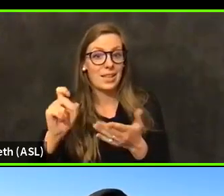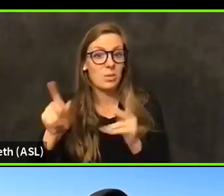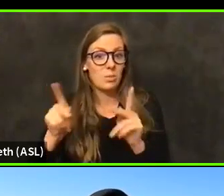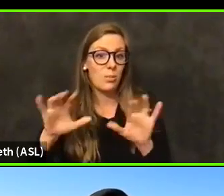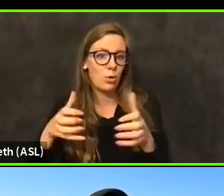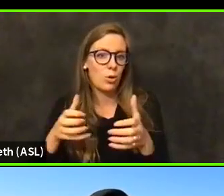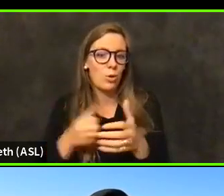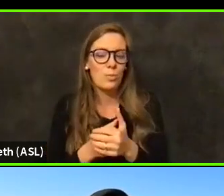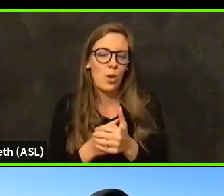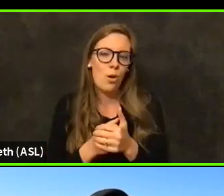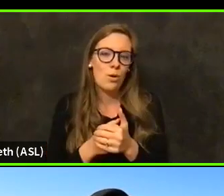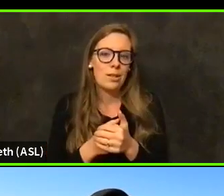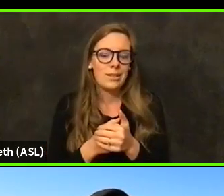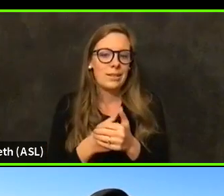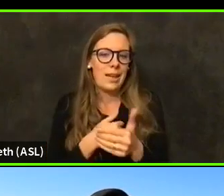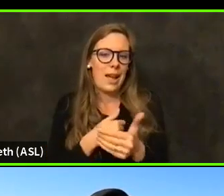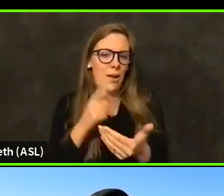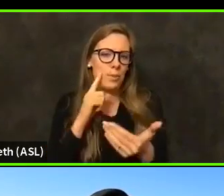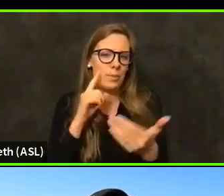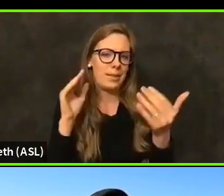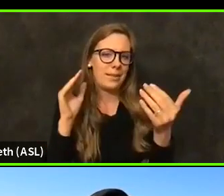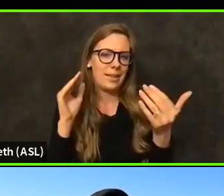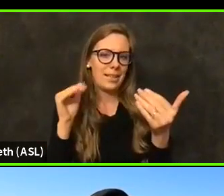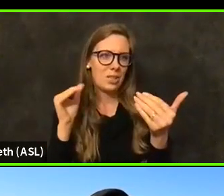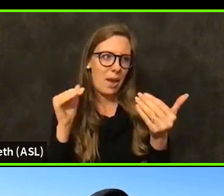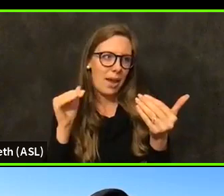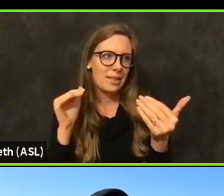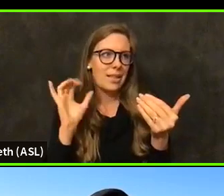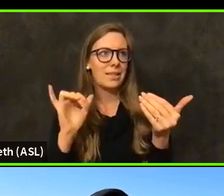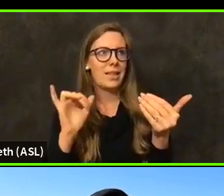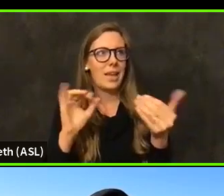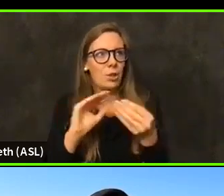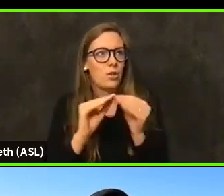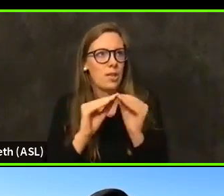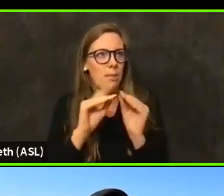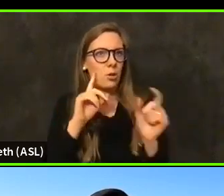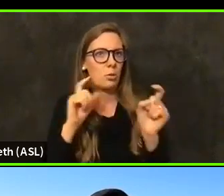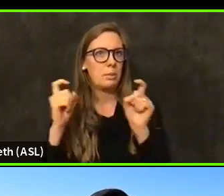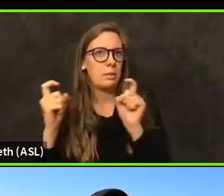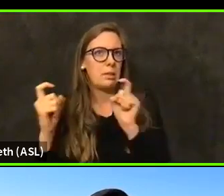I'd expect yeah, I would expect those numbers to also change.